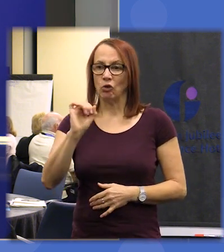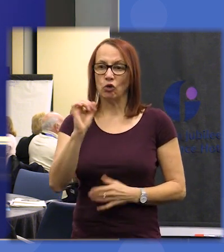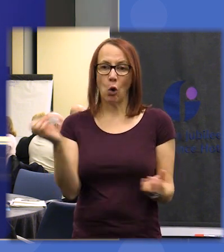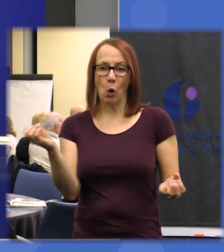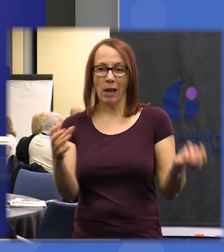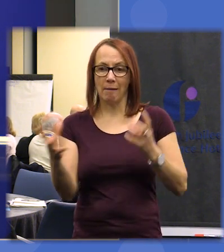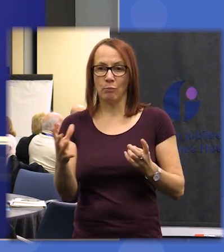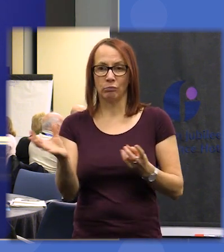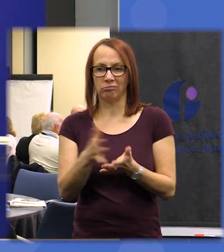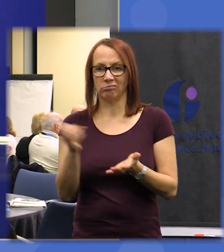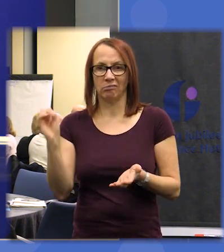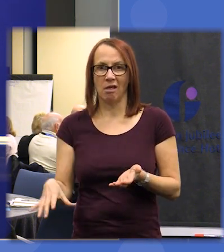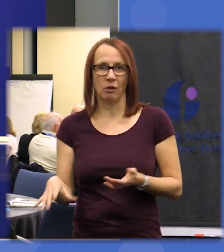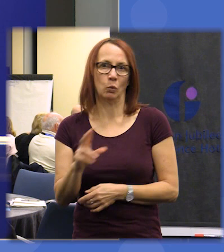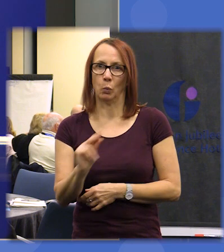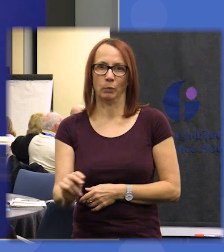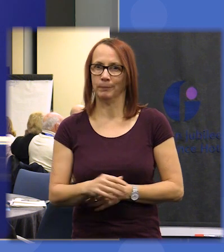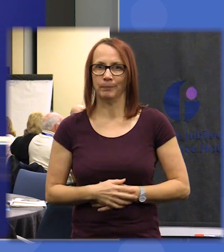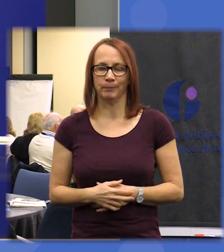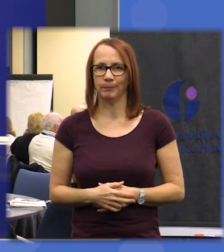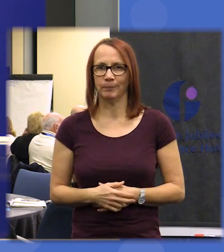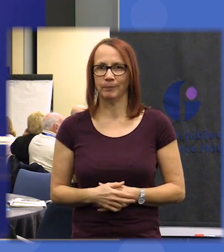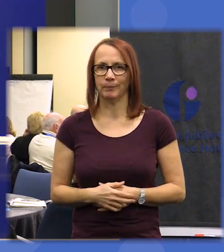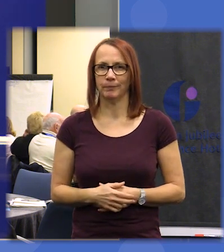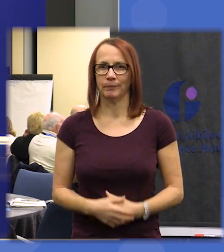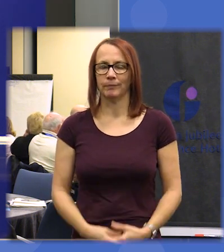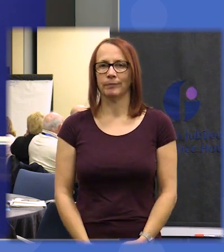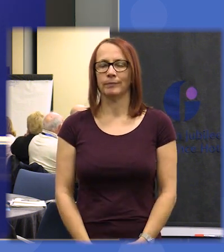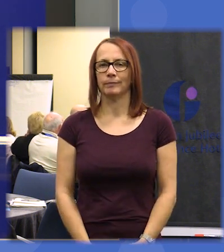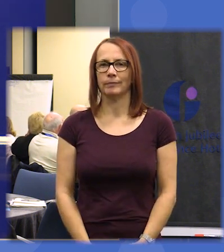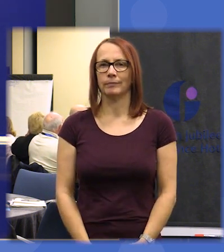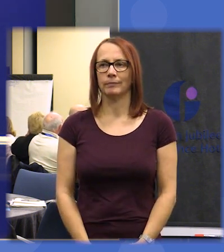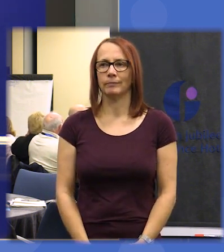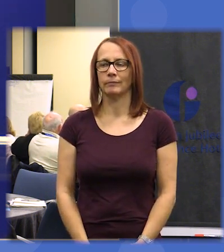being lost because it really isn't and so once we once we agree our shared